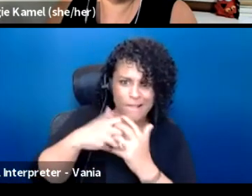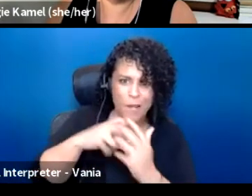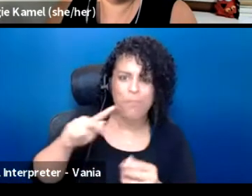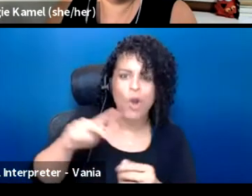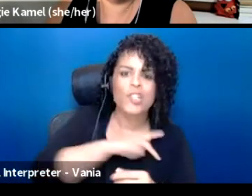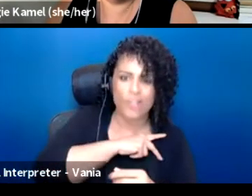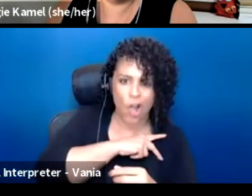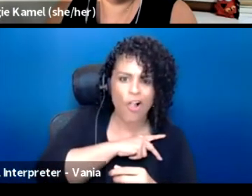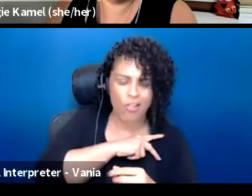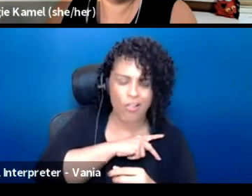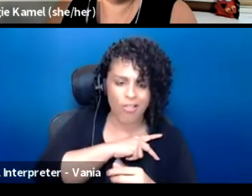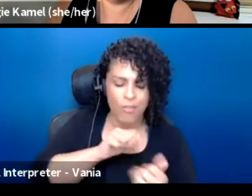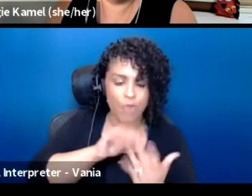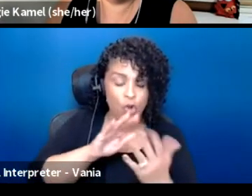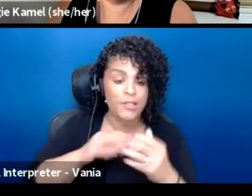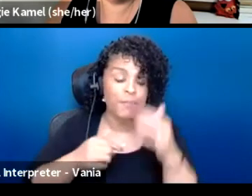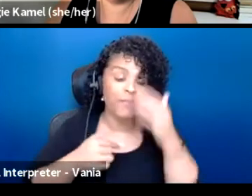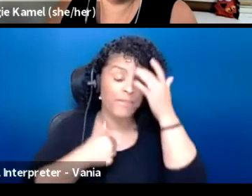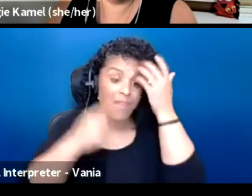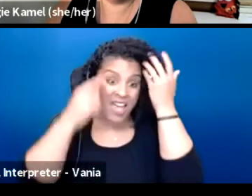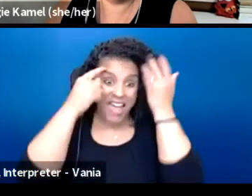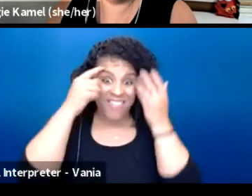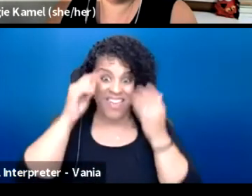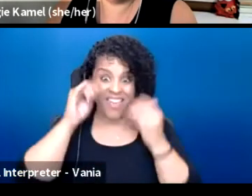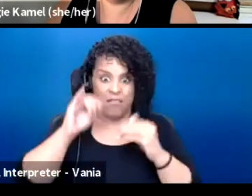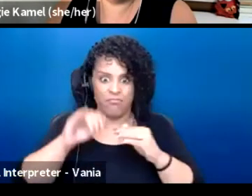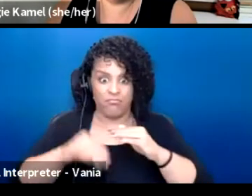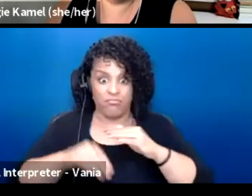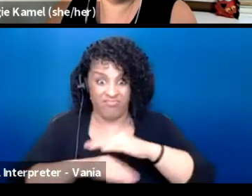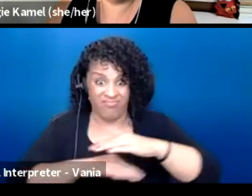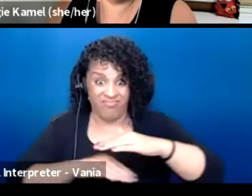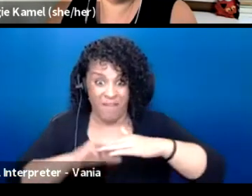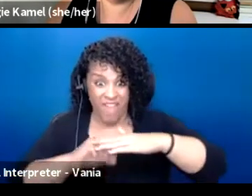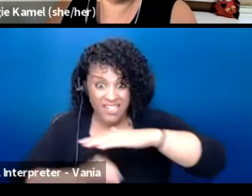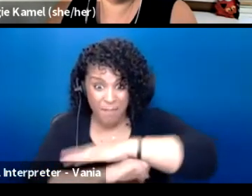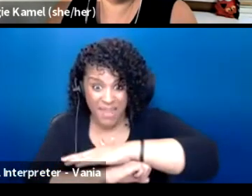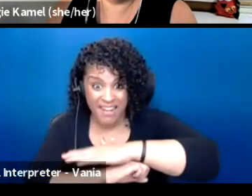And I think fundamentally that's really important to theater